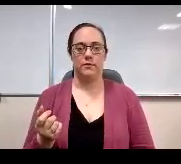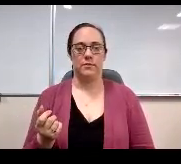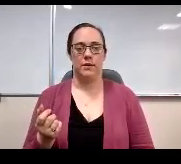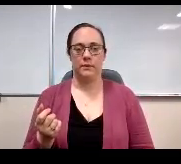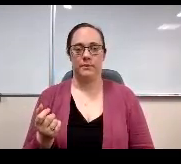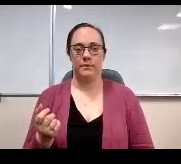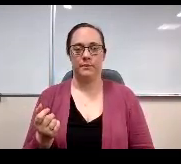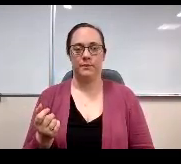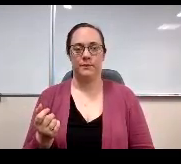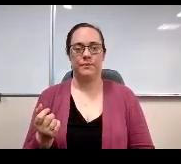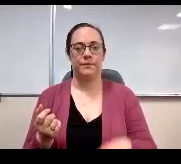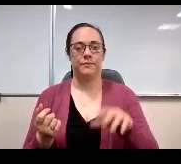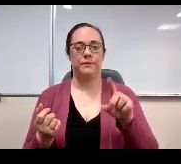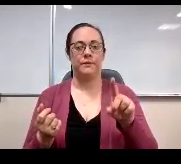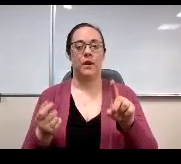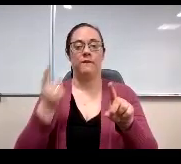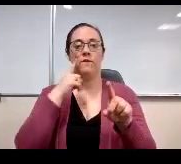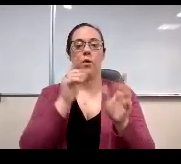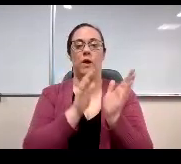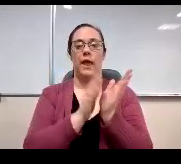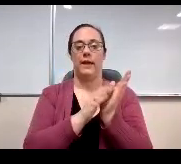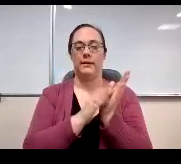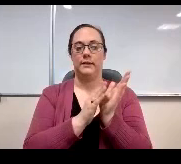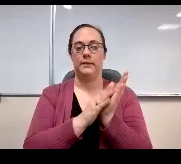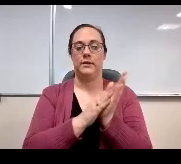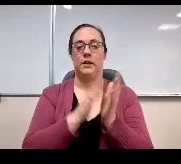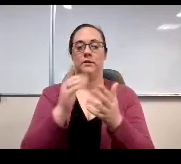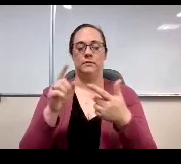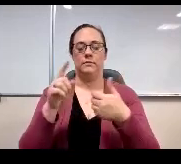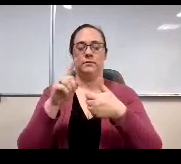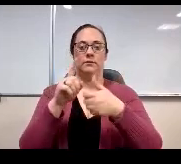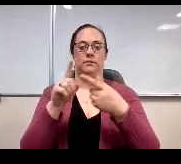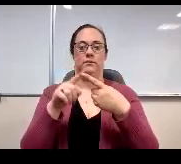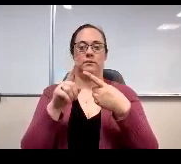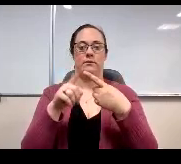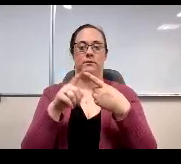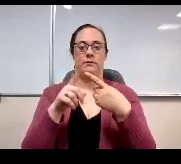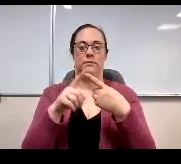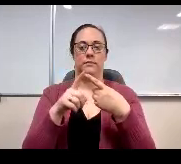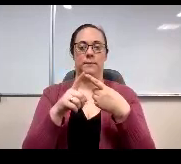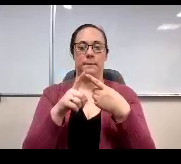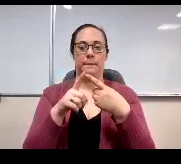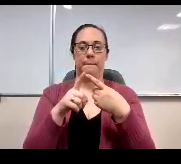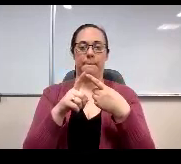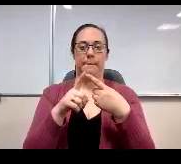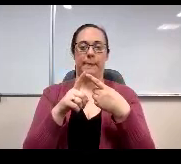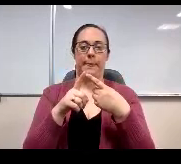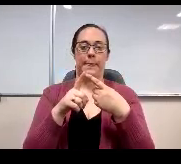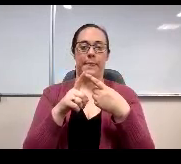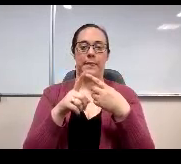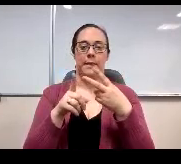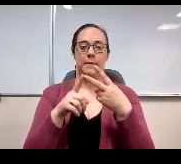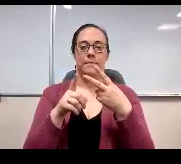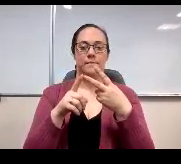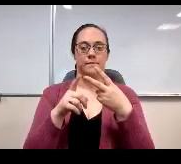For the trade excellence, look at questions like students put forth their best effort in all of their classes. Students try hard to do their